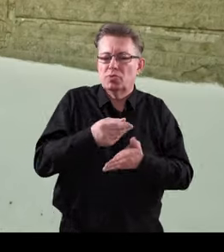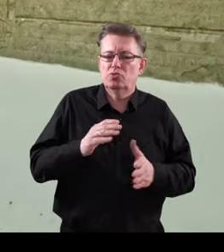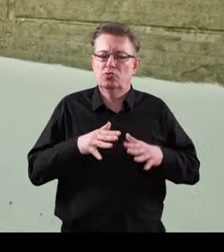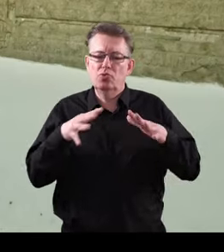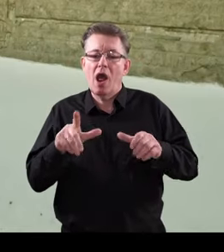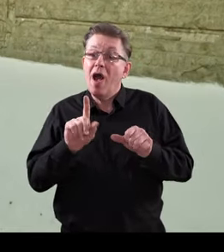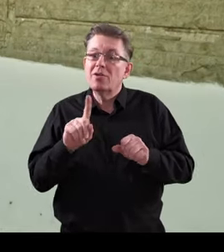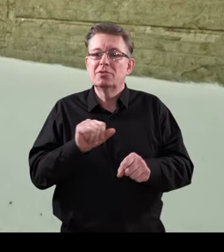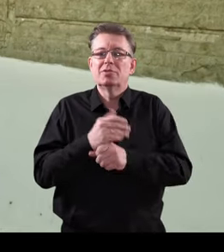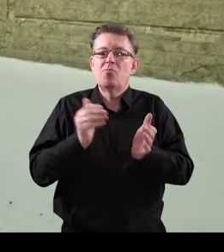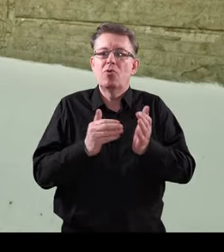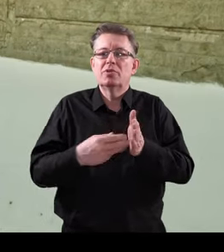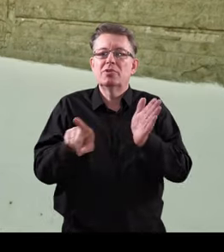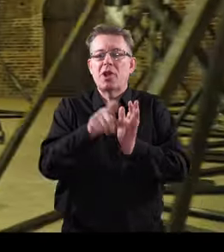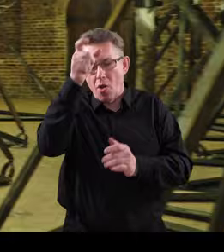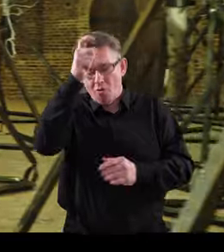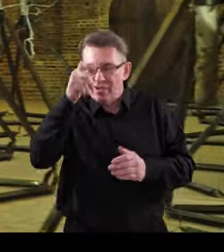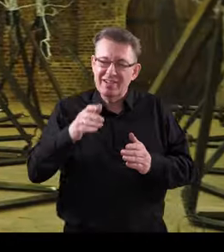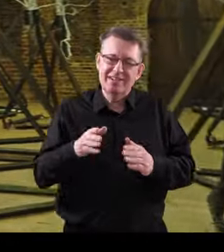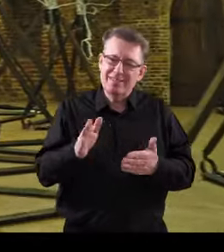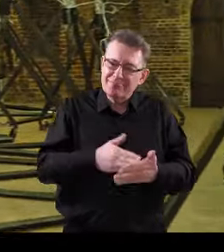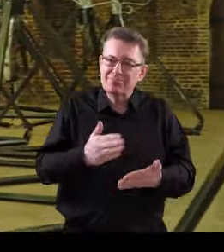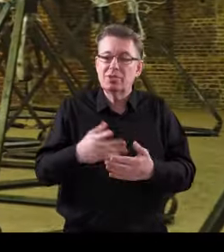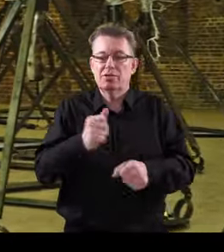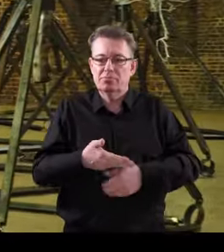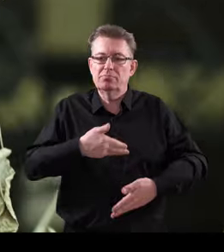but also about things which can give us wings i.e. culture.